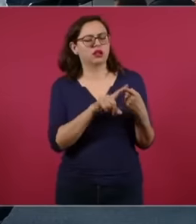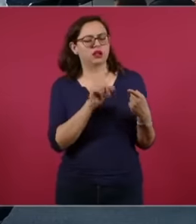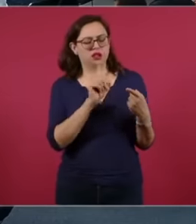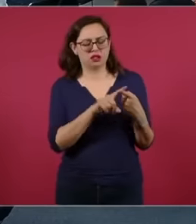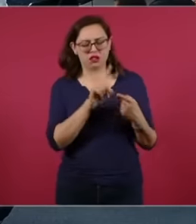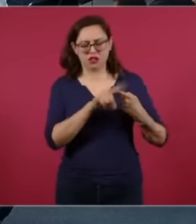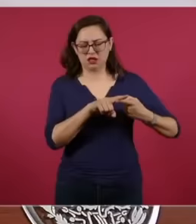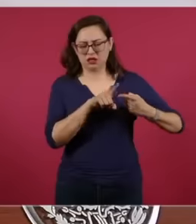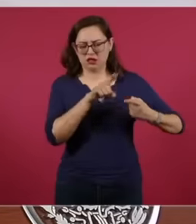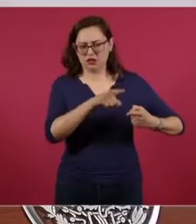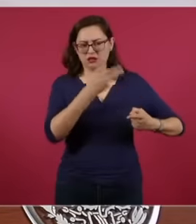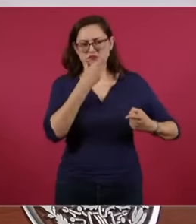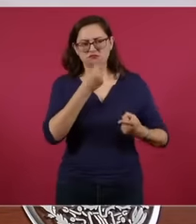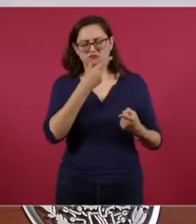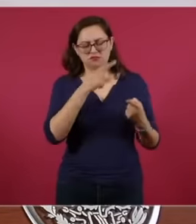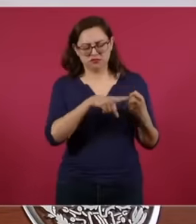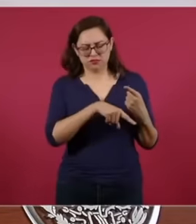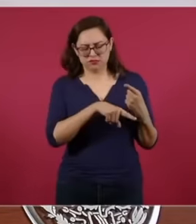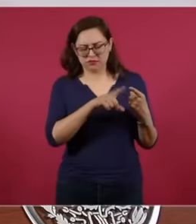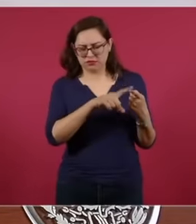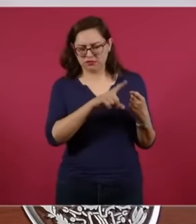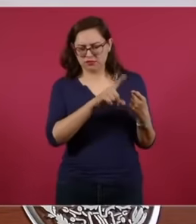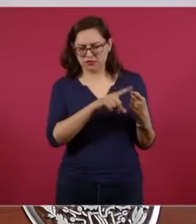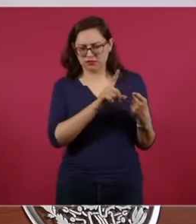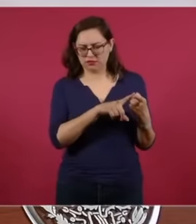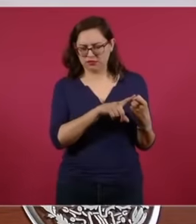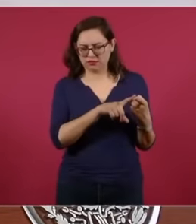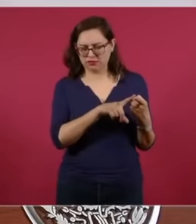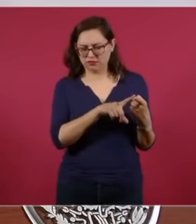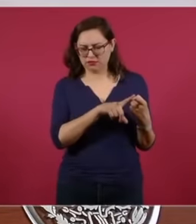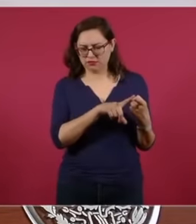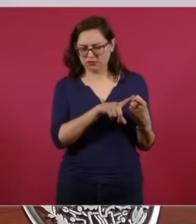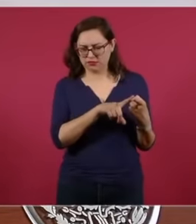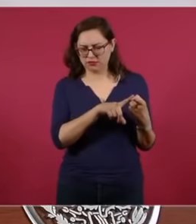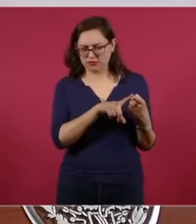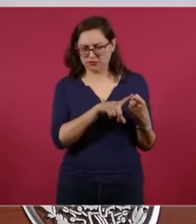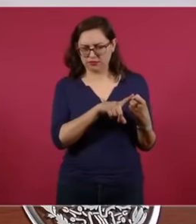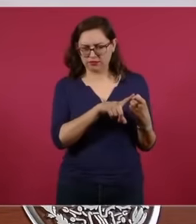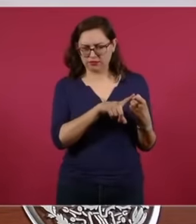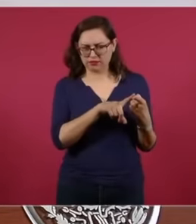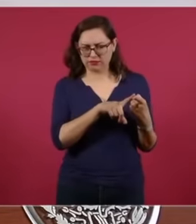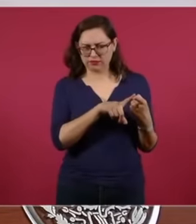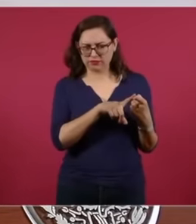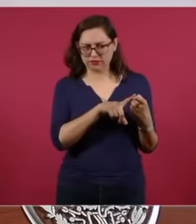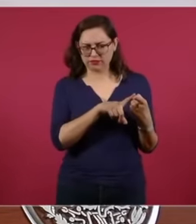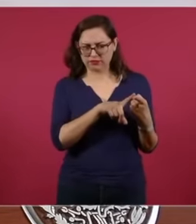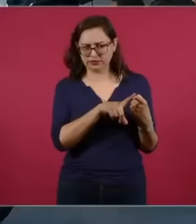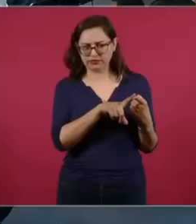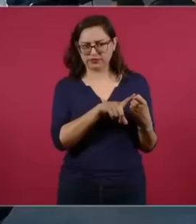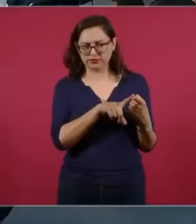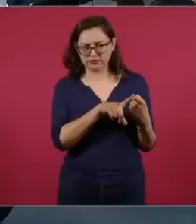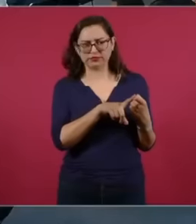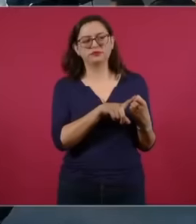This is Esquivel.